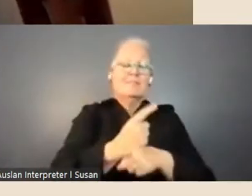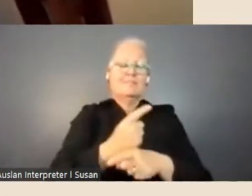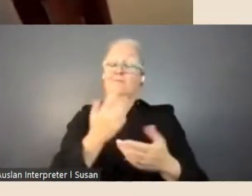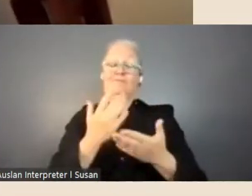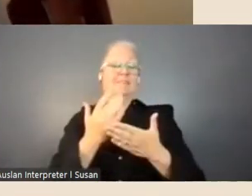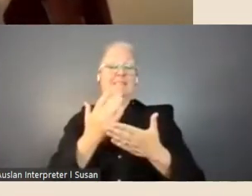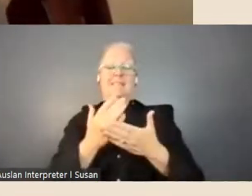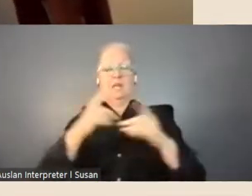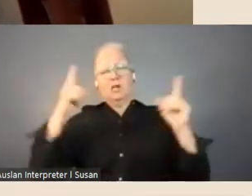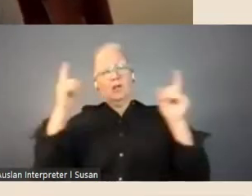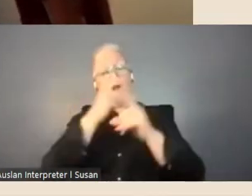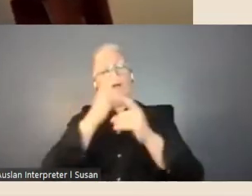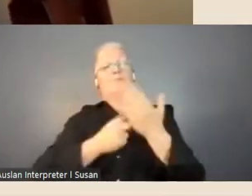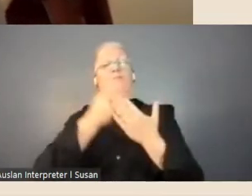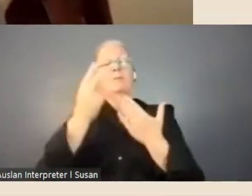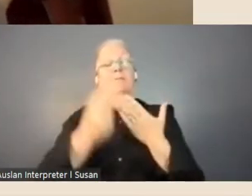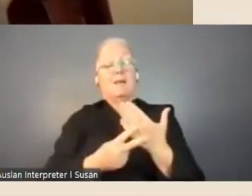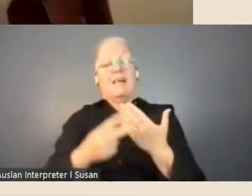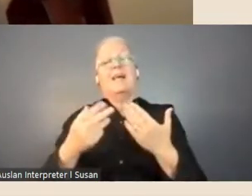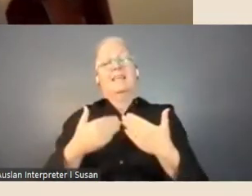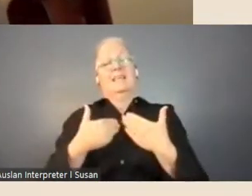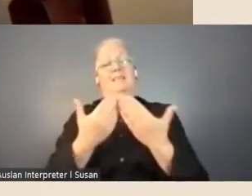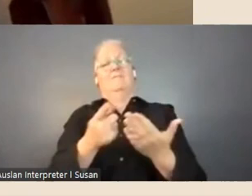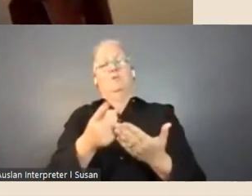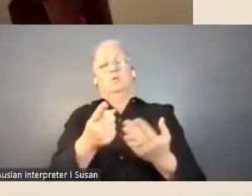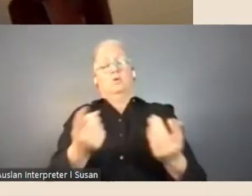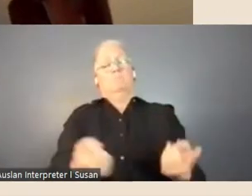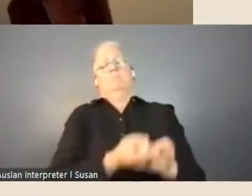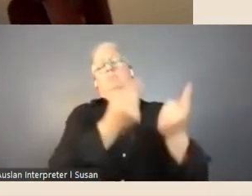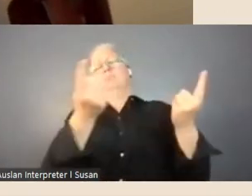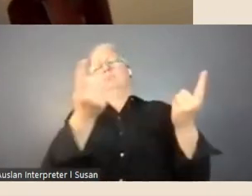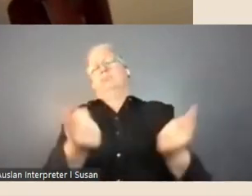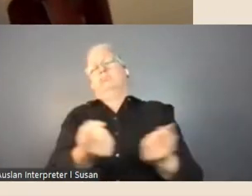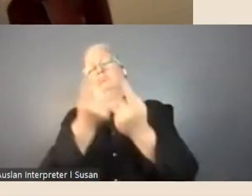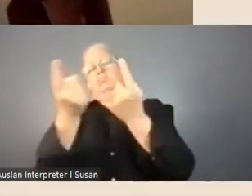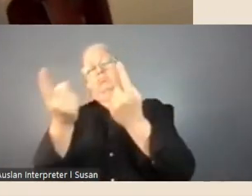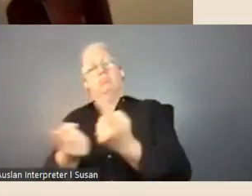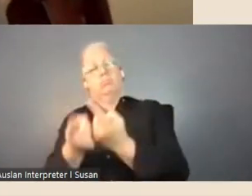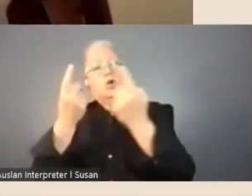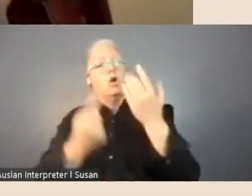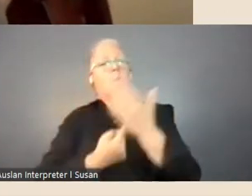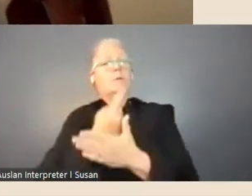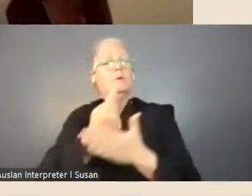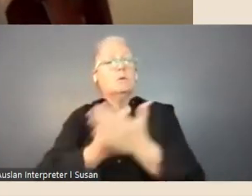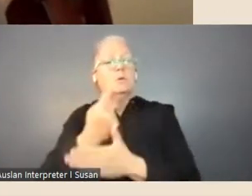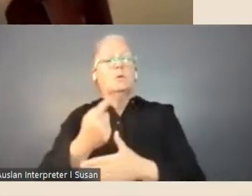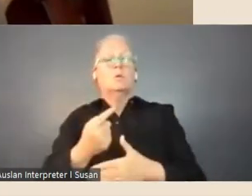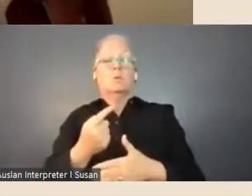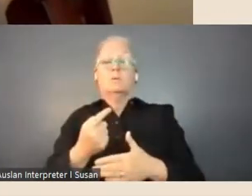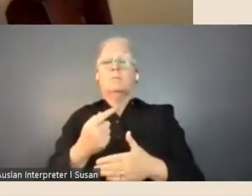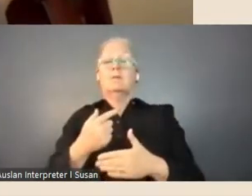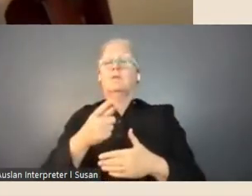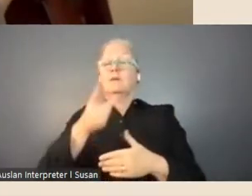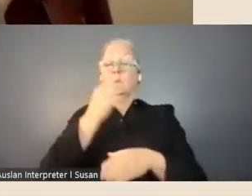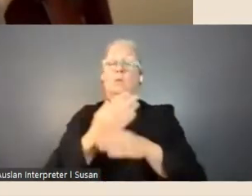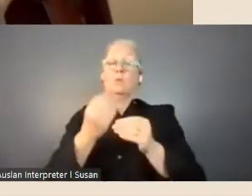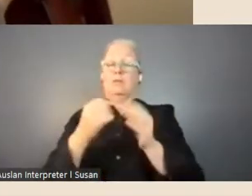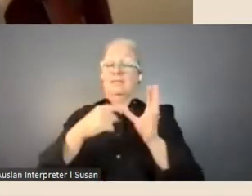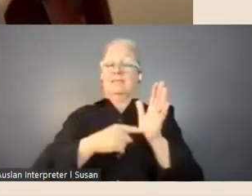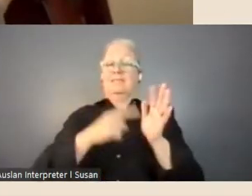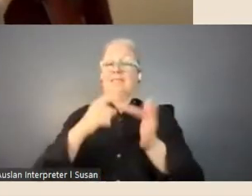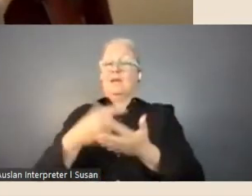provides a whole range of opportunities for people to work with the State collection and pursue their own research,